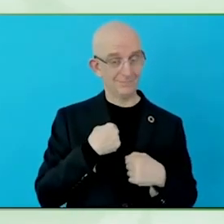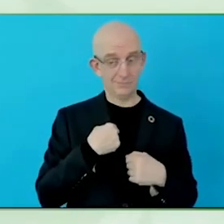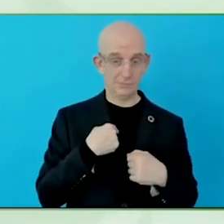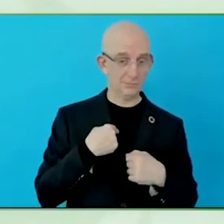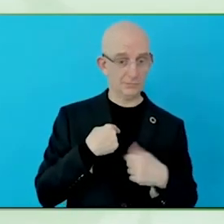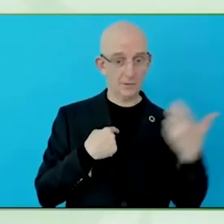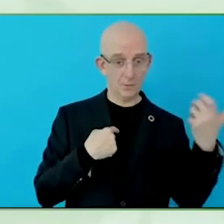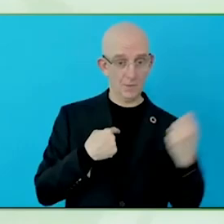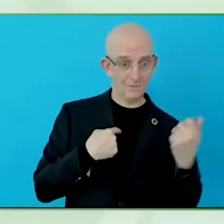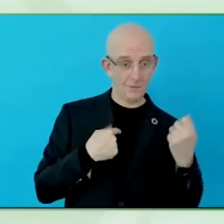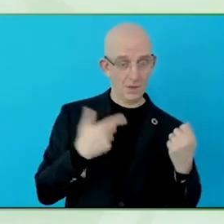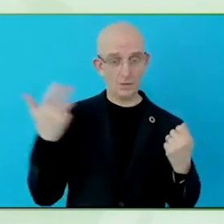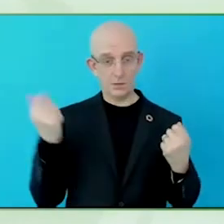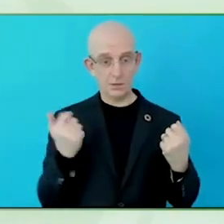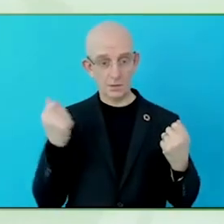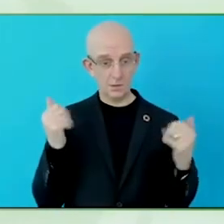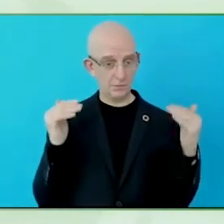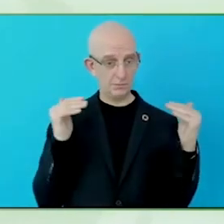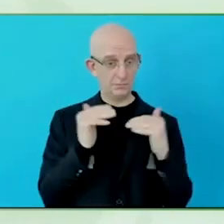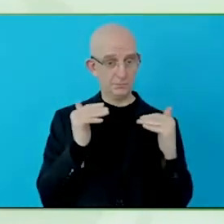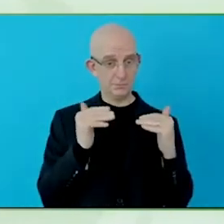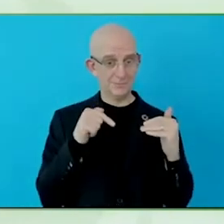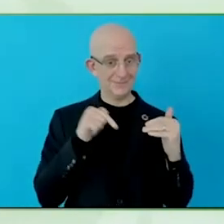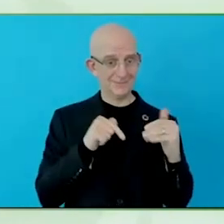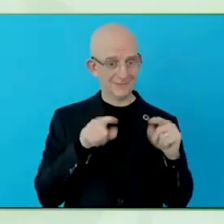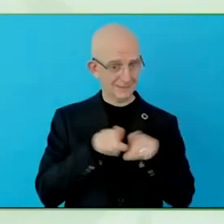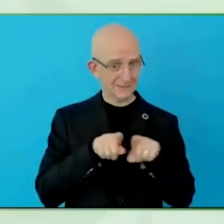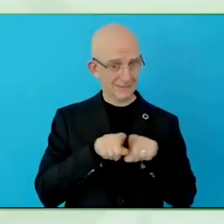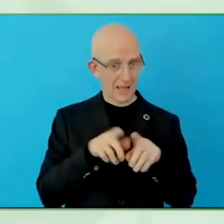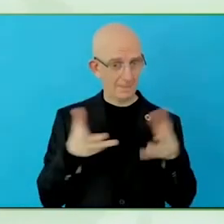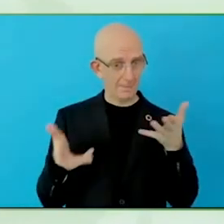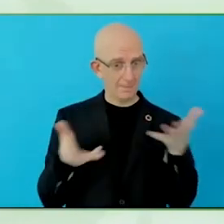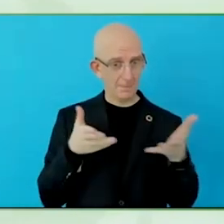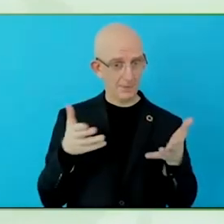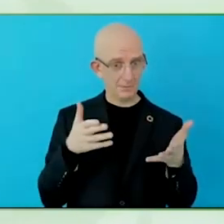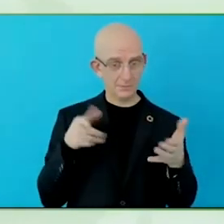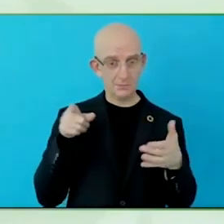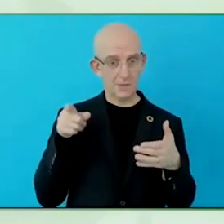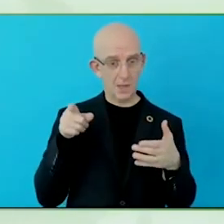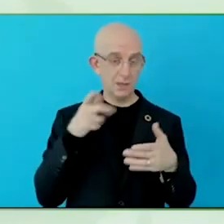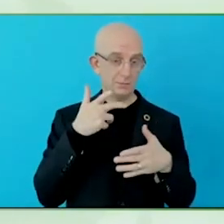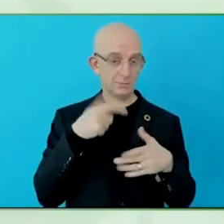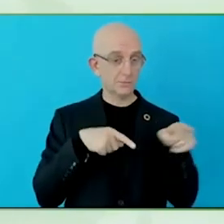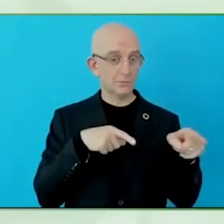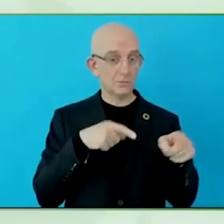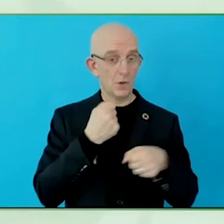So there are many impact there, one of the key things, and it is